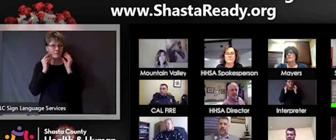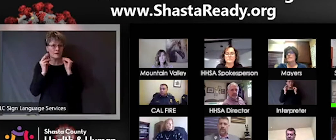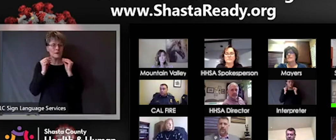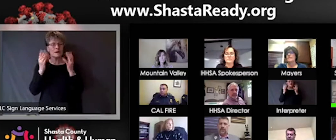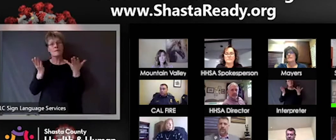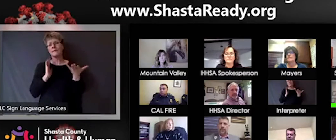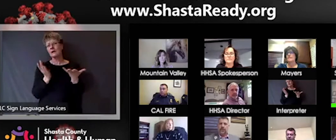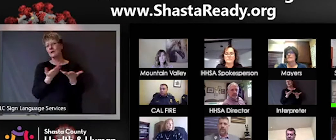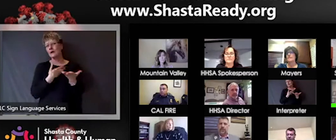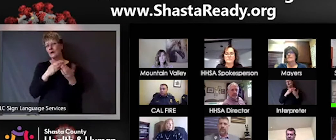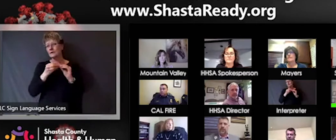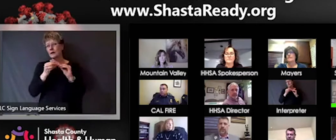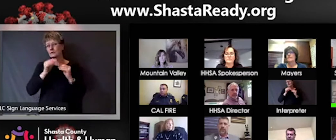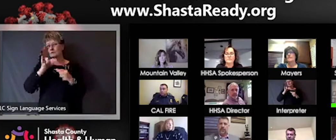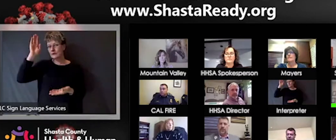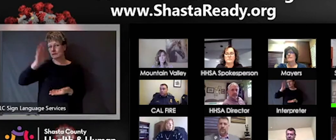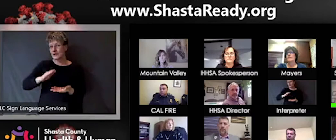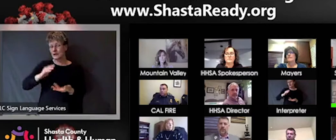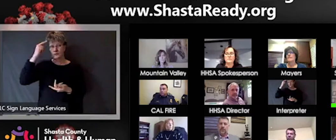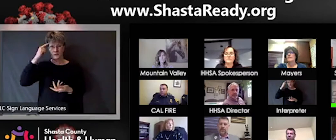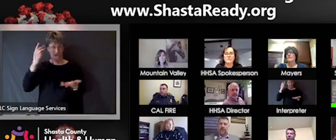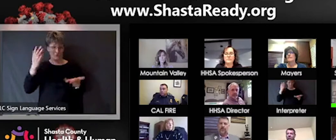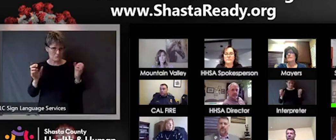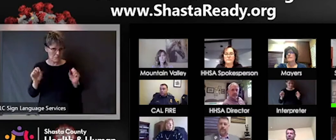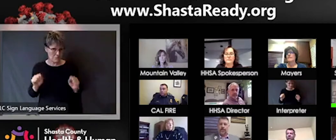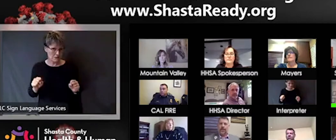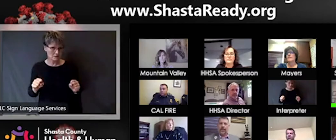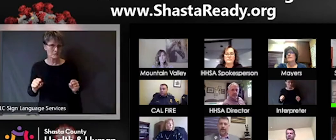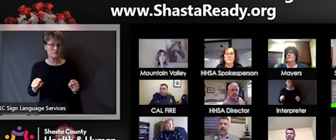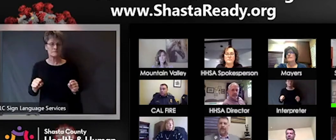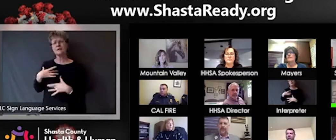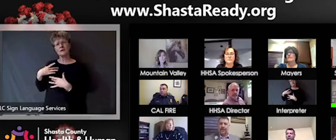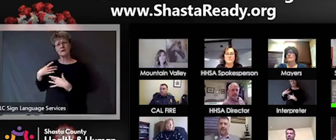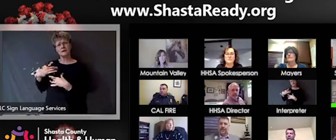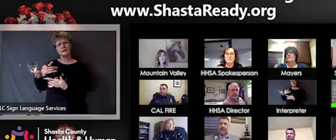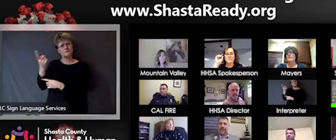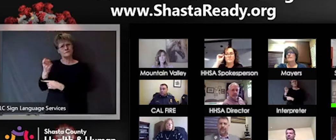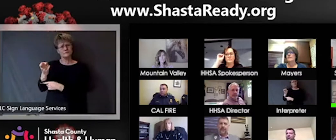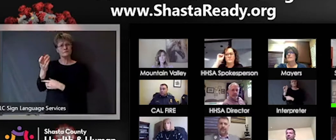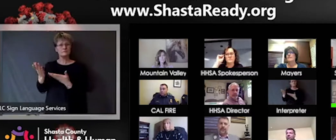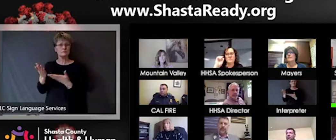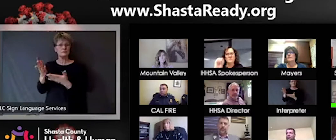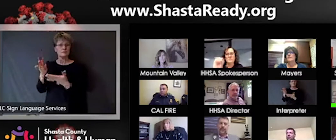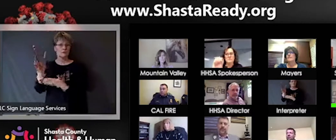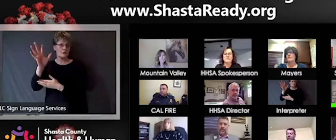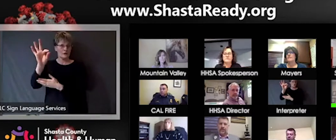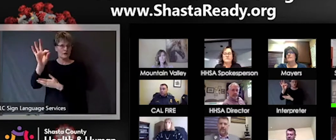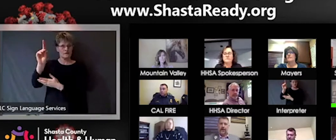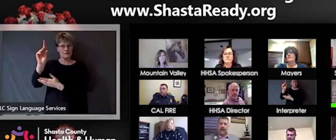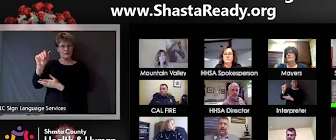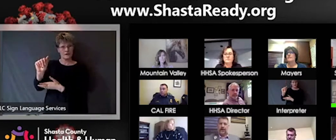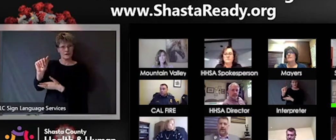there's an FDA approved and widely available serology tests. We're